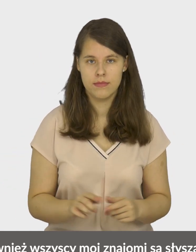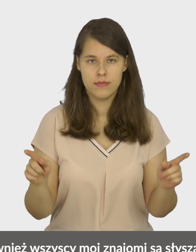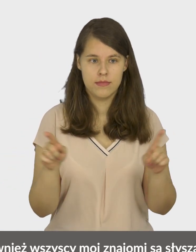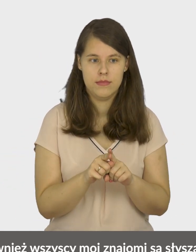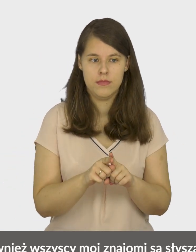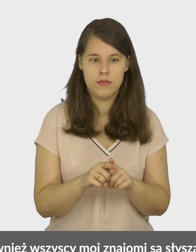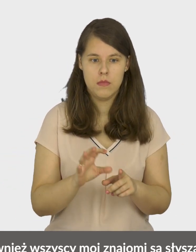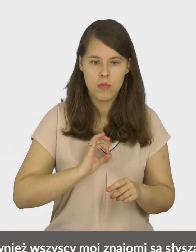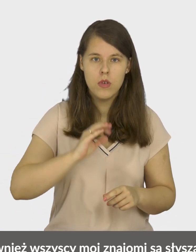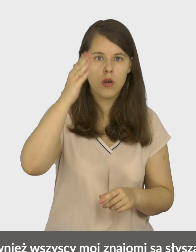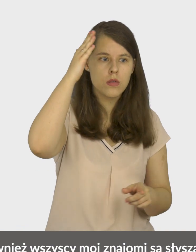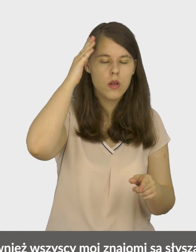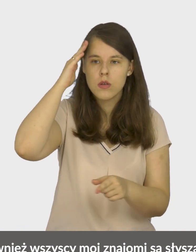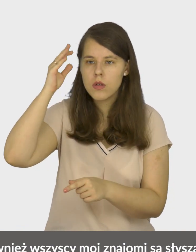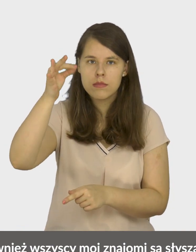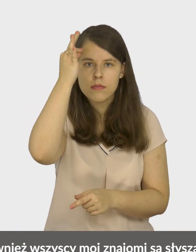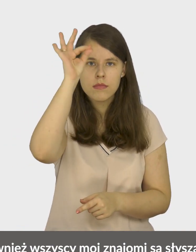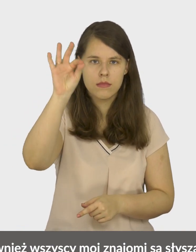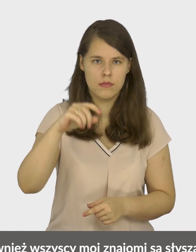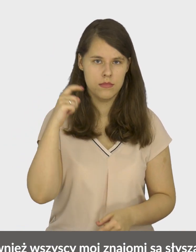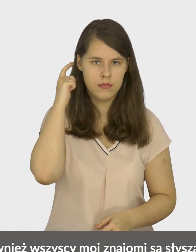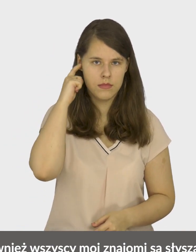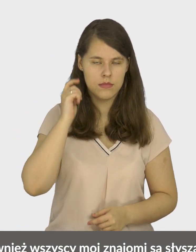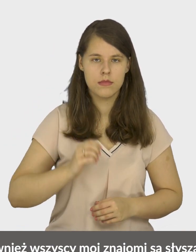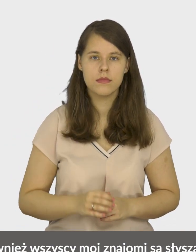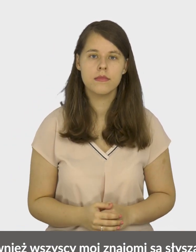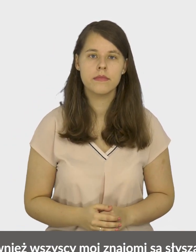Also, all my friends are hearing.